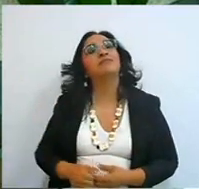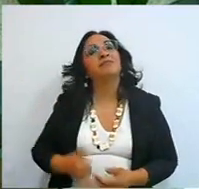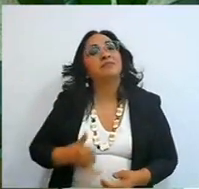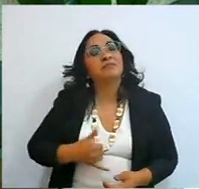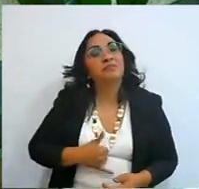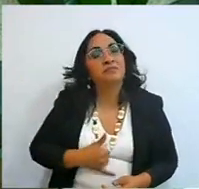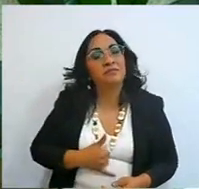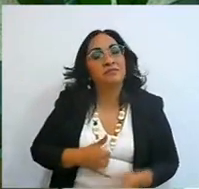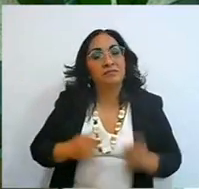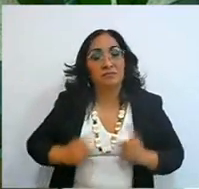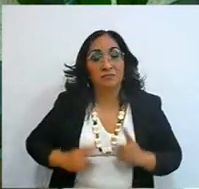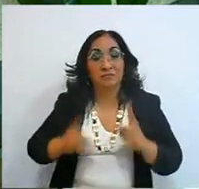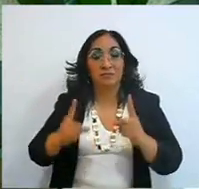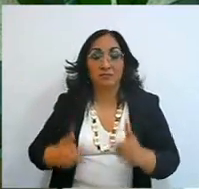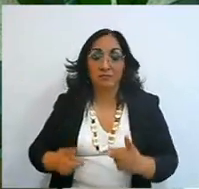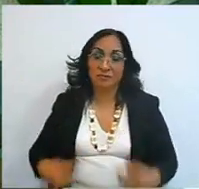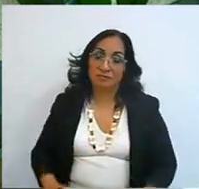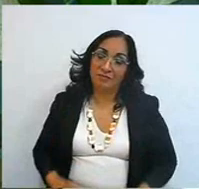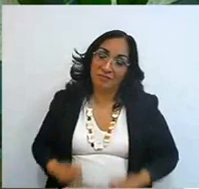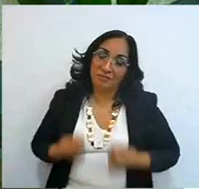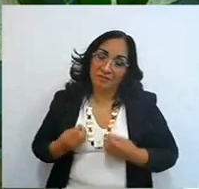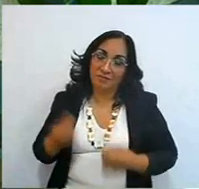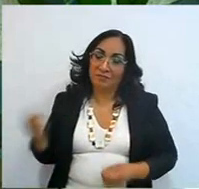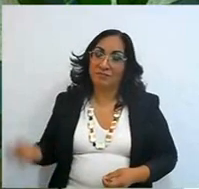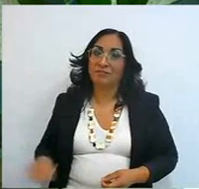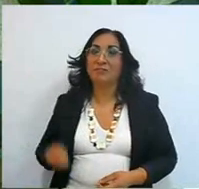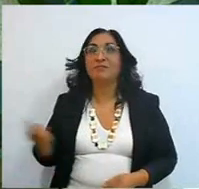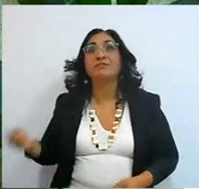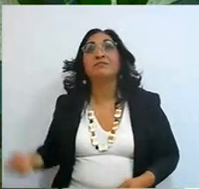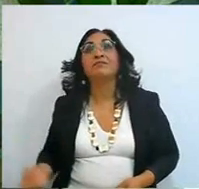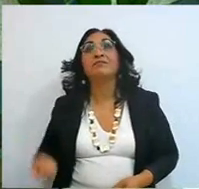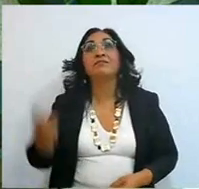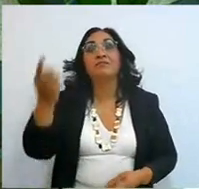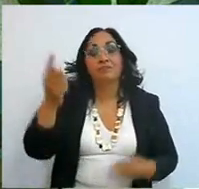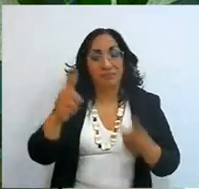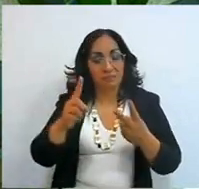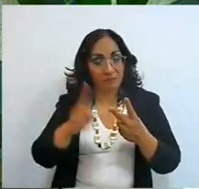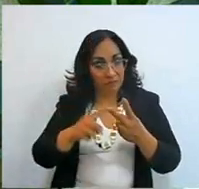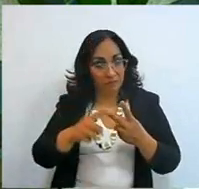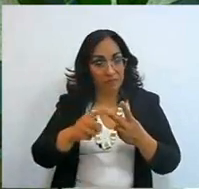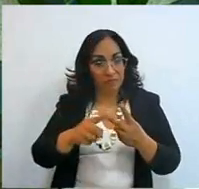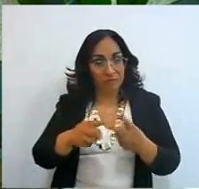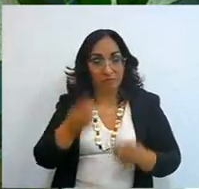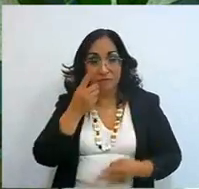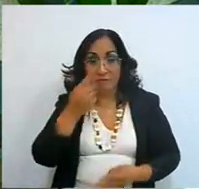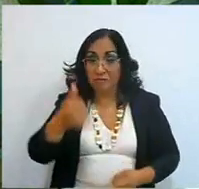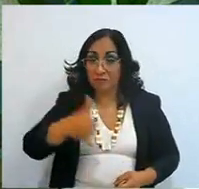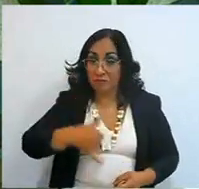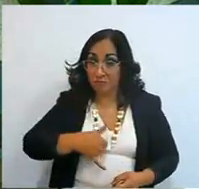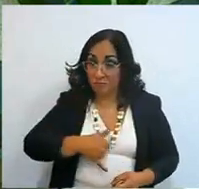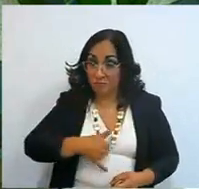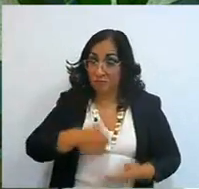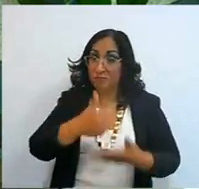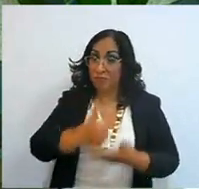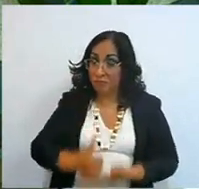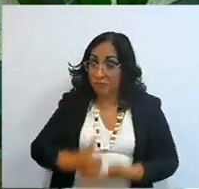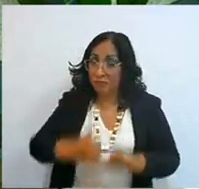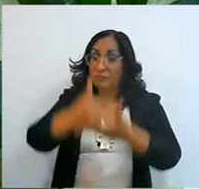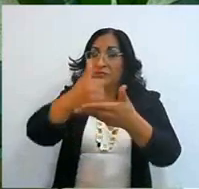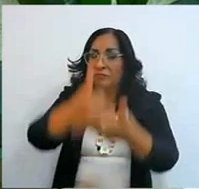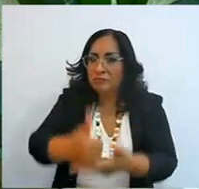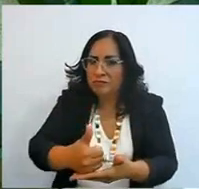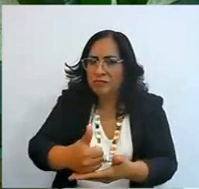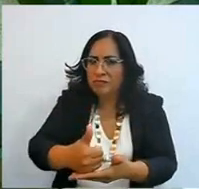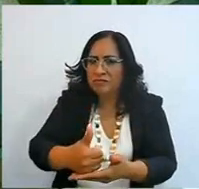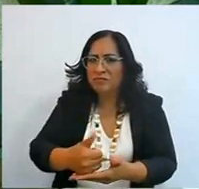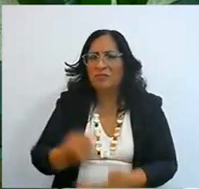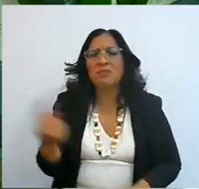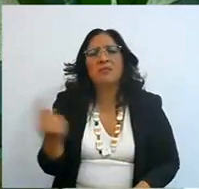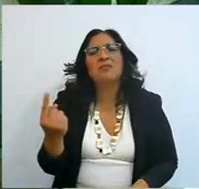That's the first one, I want to bless you, then he said, I help you, it helps you, what?